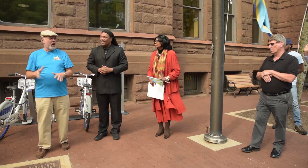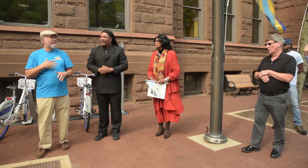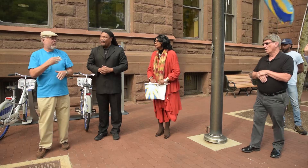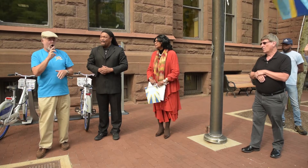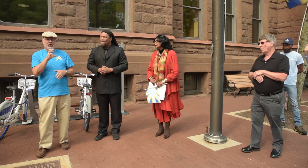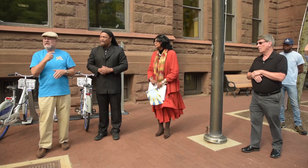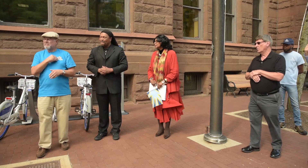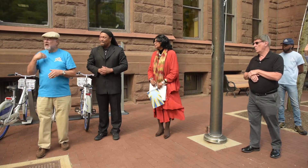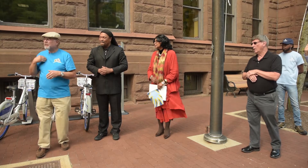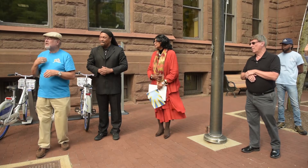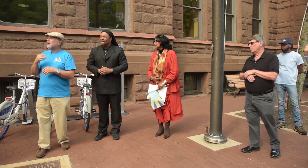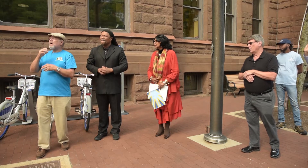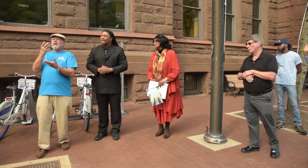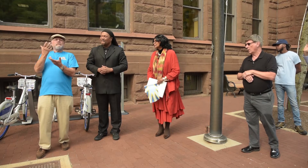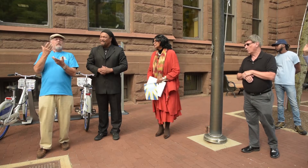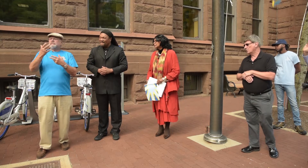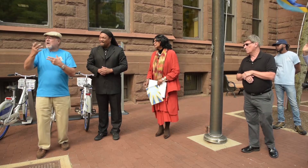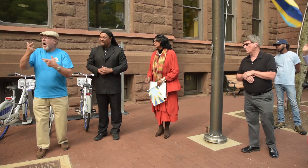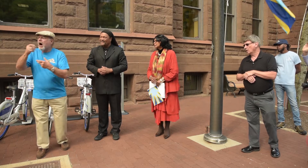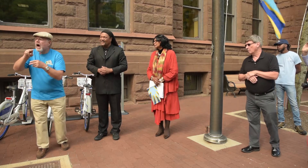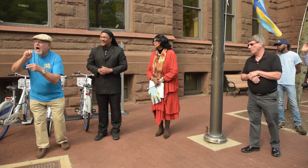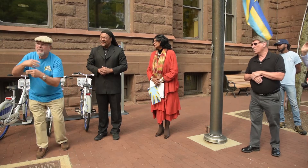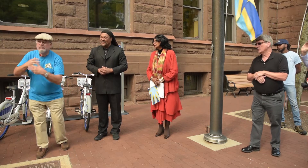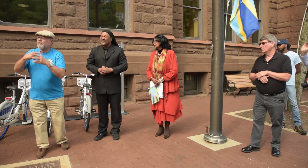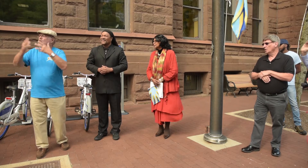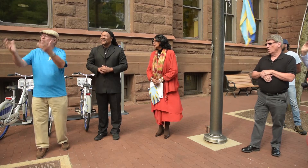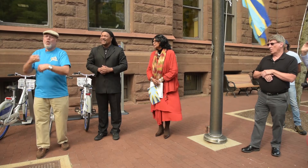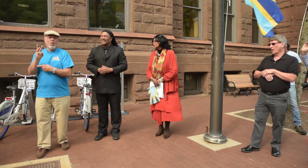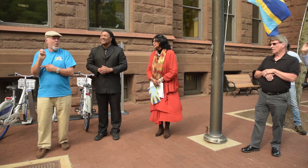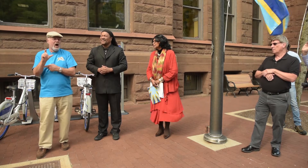you for all of you who have our recreation club members who are not yet